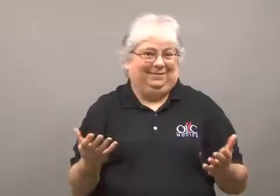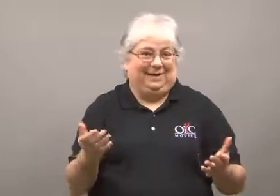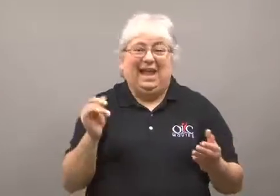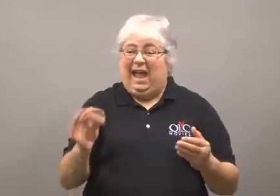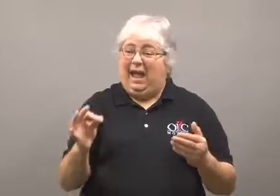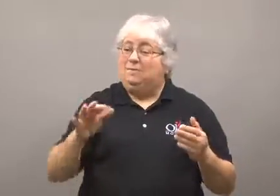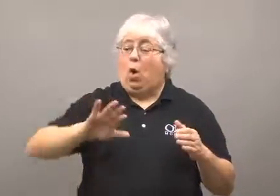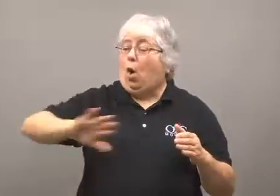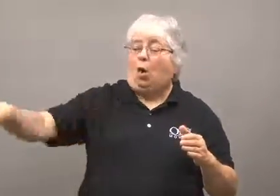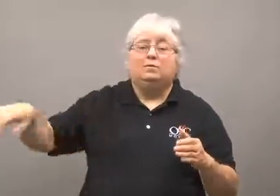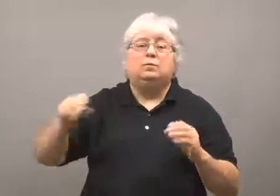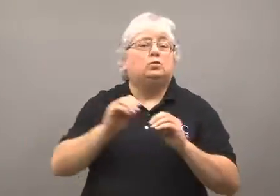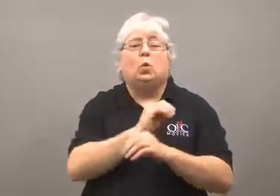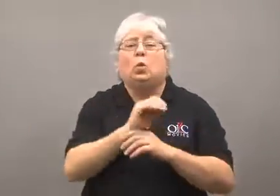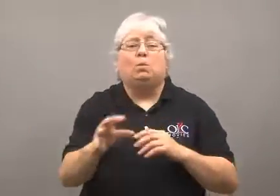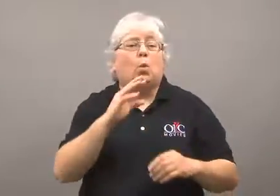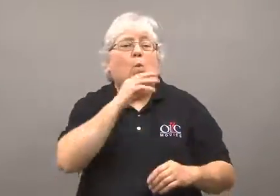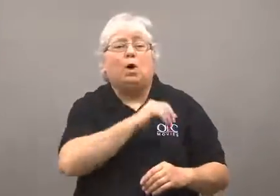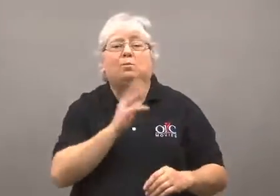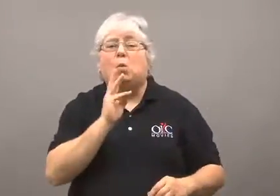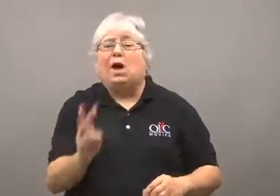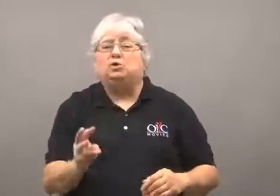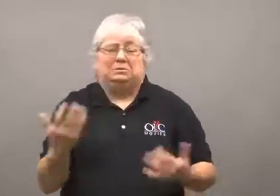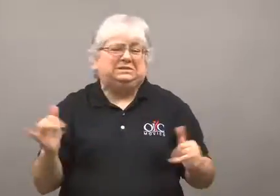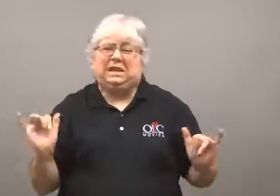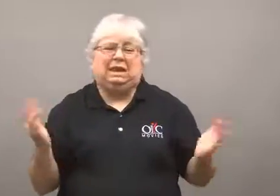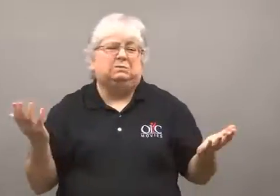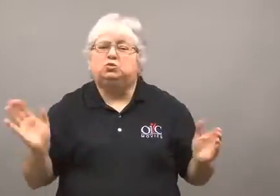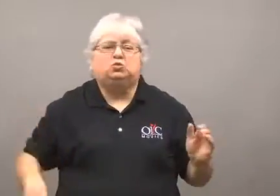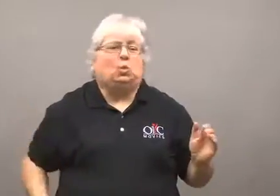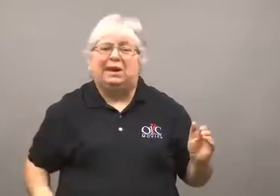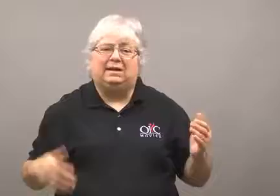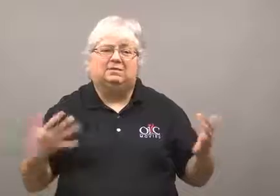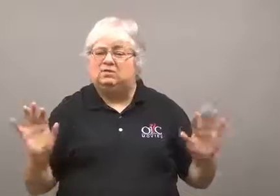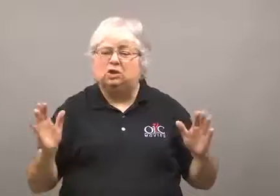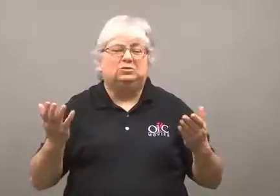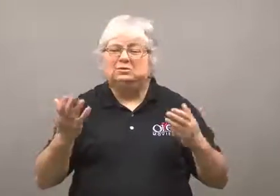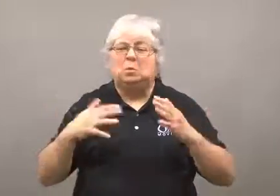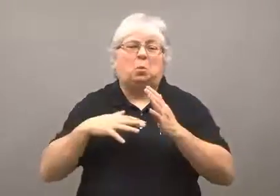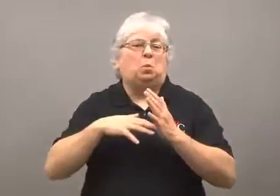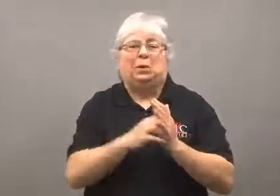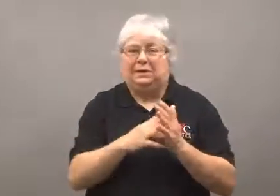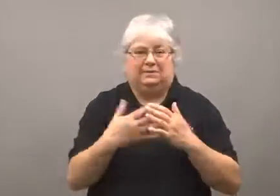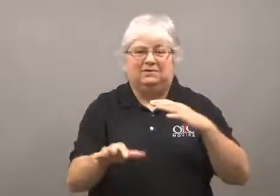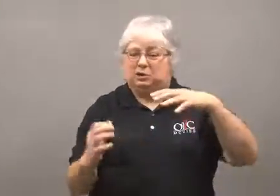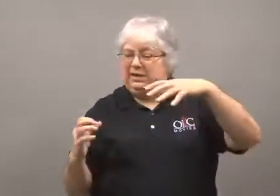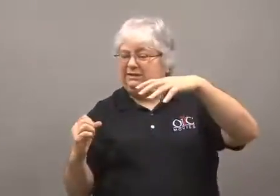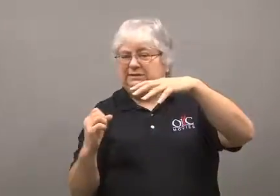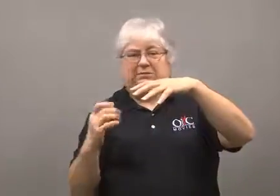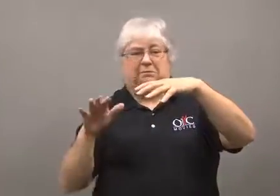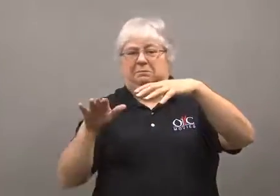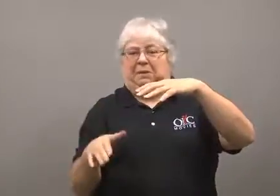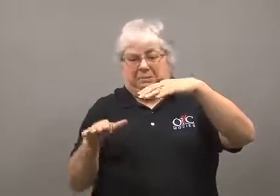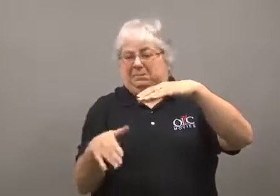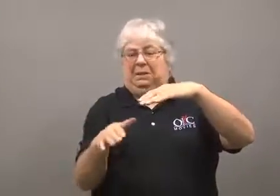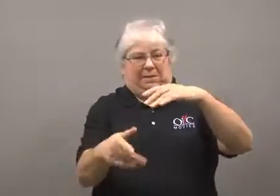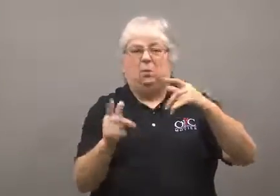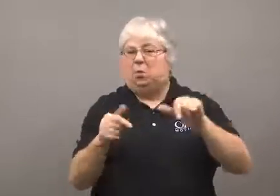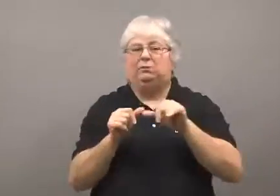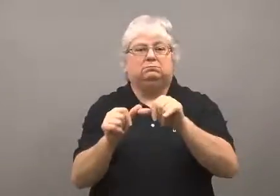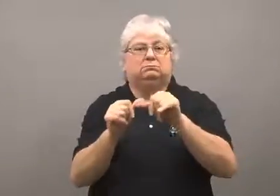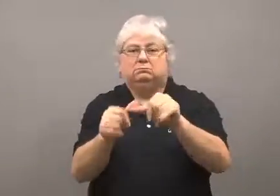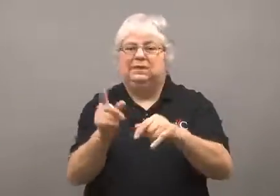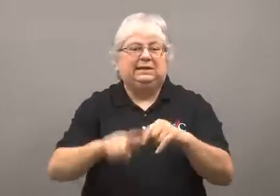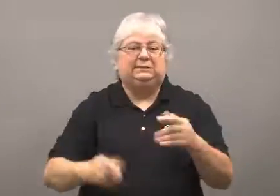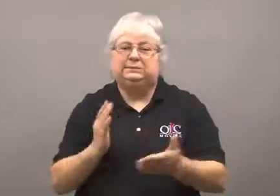If the source of warm water were removed, it would make no difference.